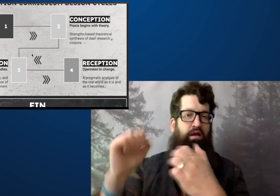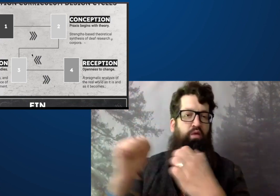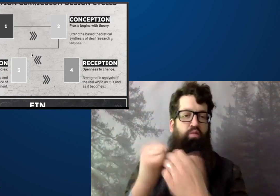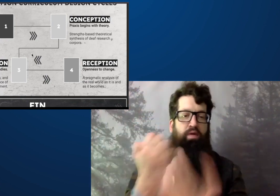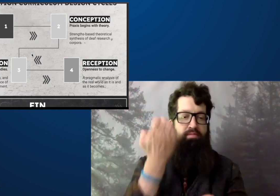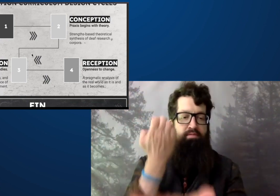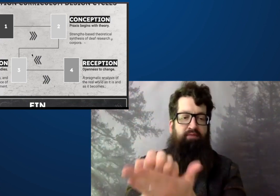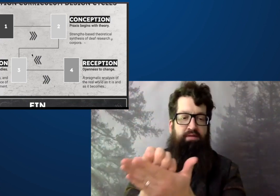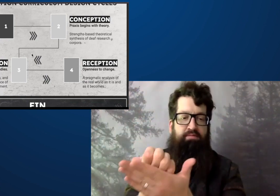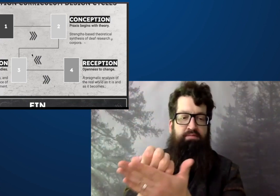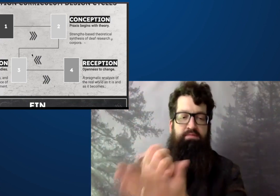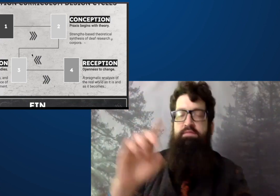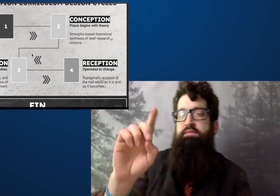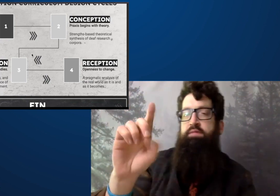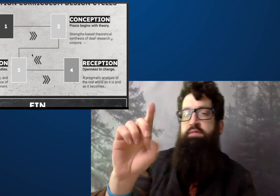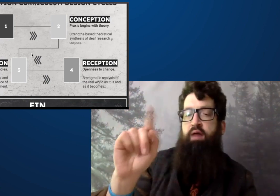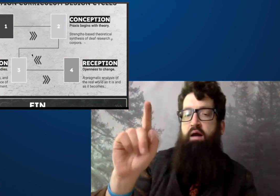Those of us who research the curriculum